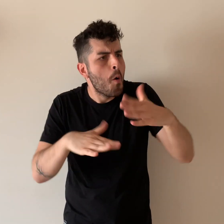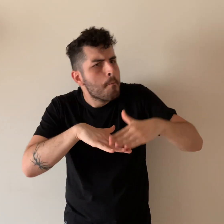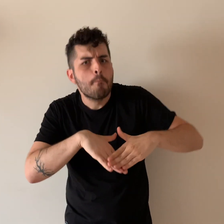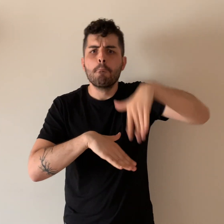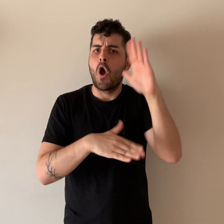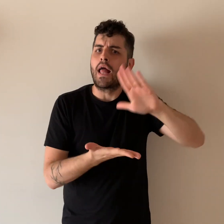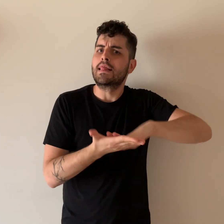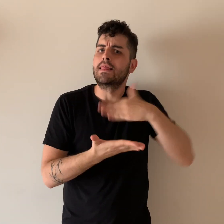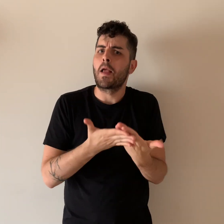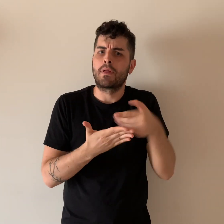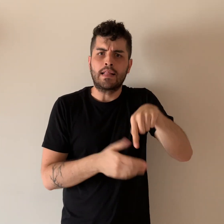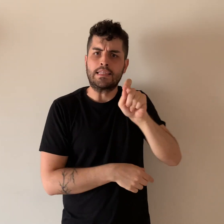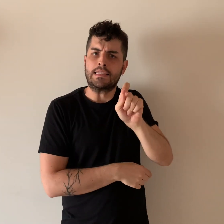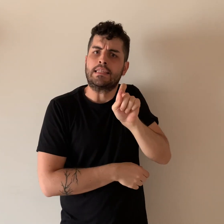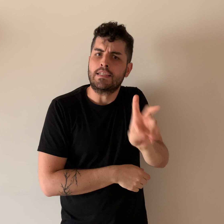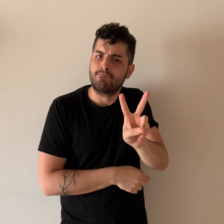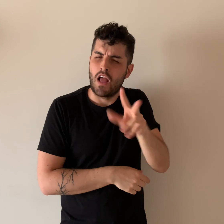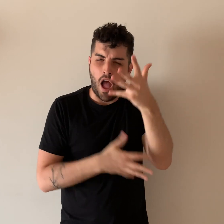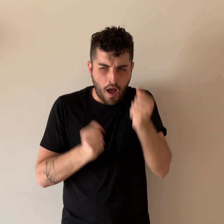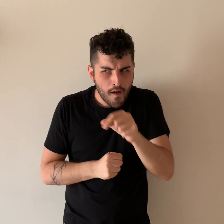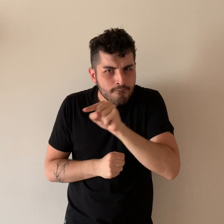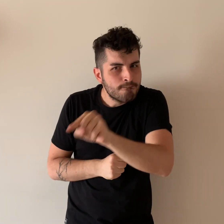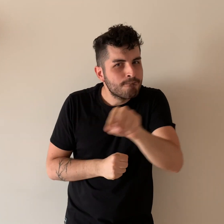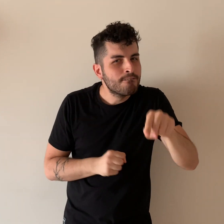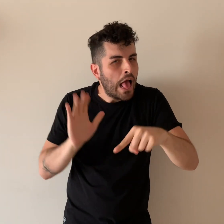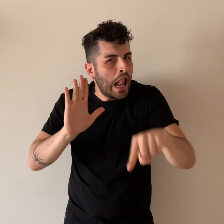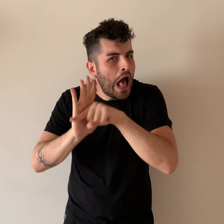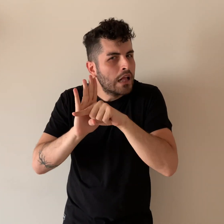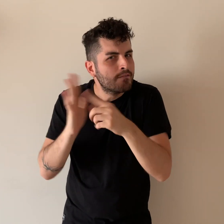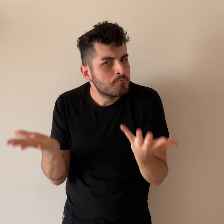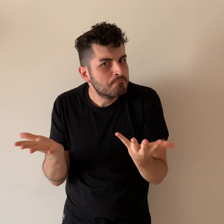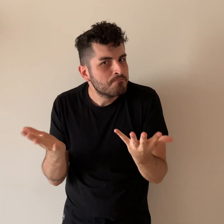on the increase of Interpreters on TV as well as its downsides.